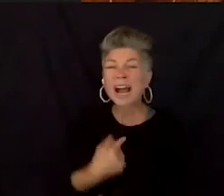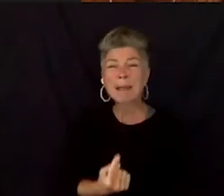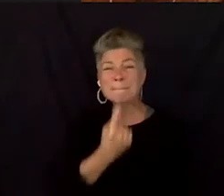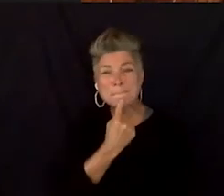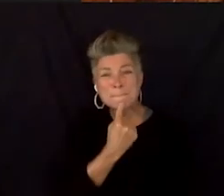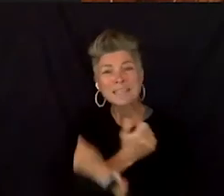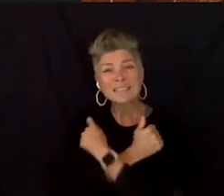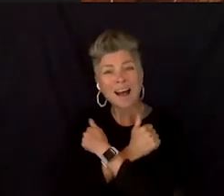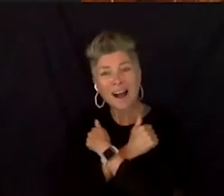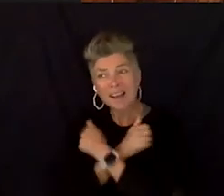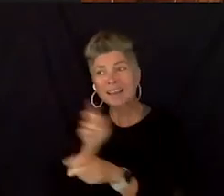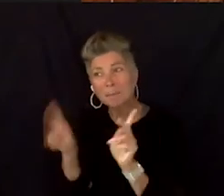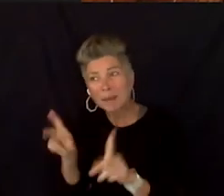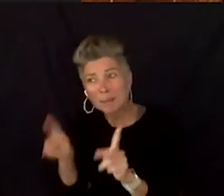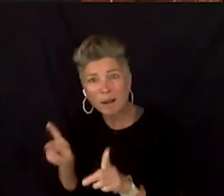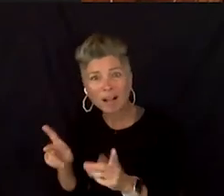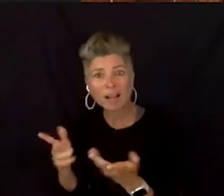I miss not wanting to be around people.